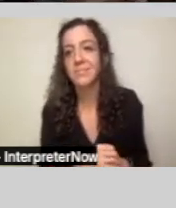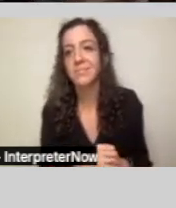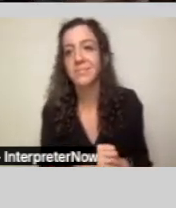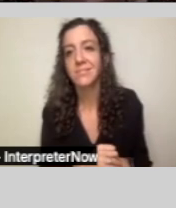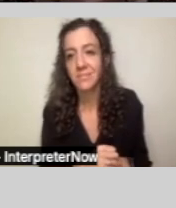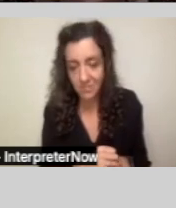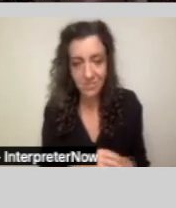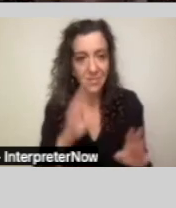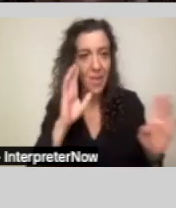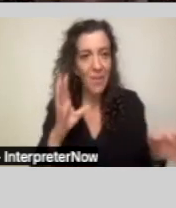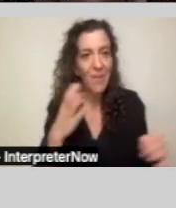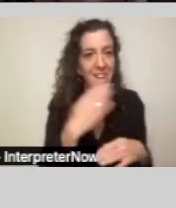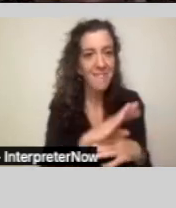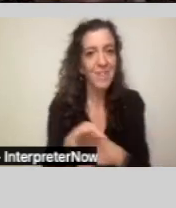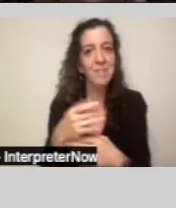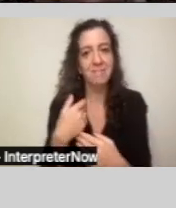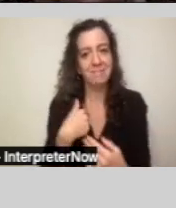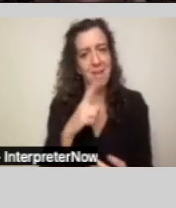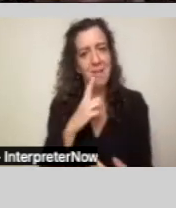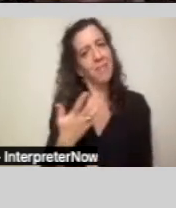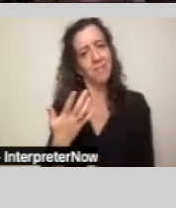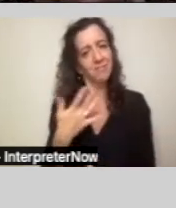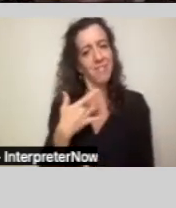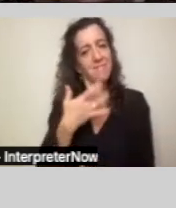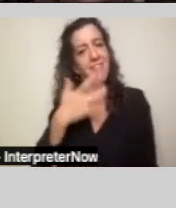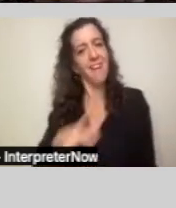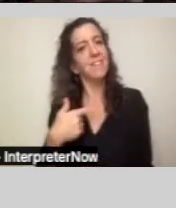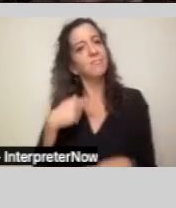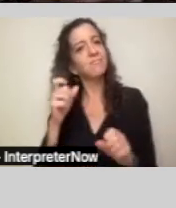I'm grateful for the opportunity to be here today.